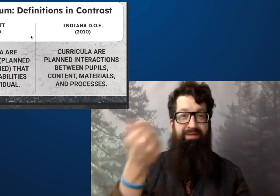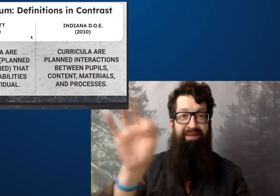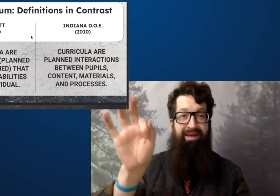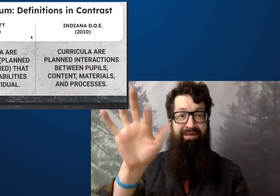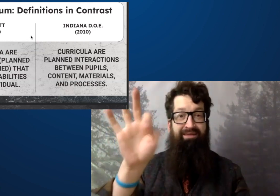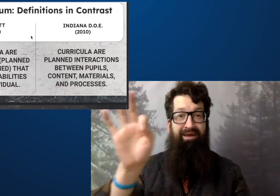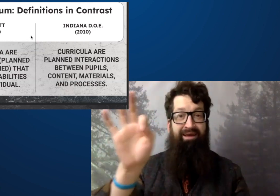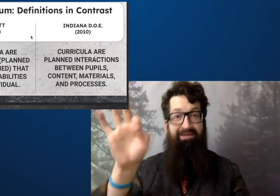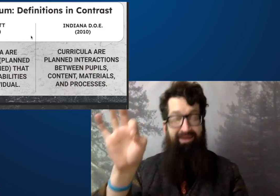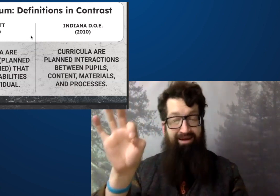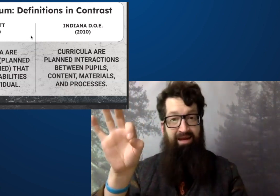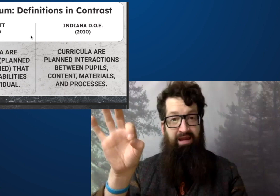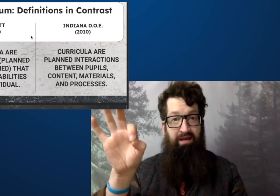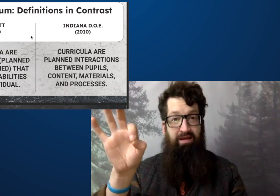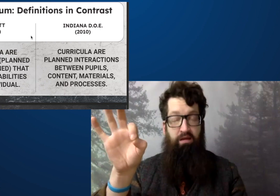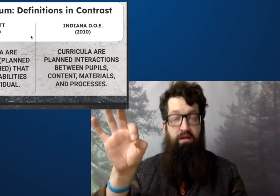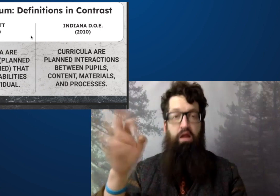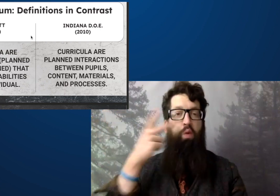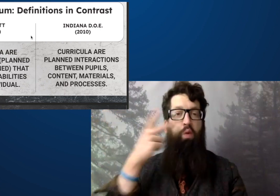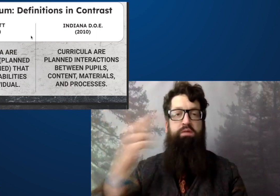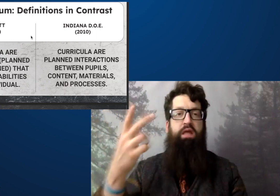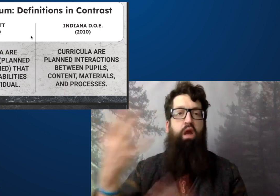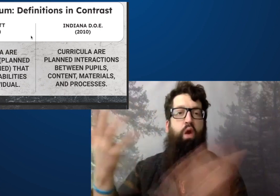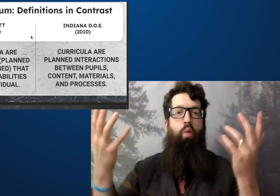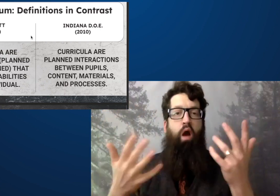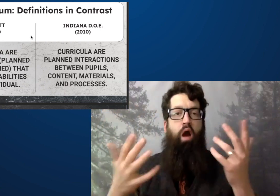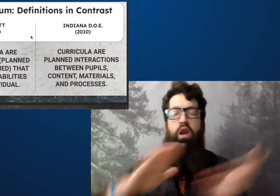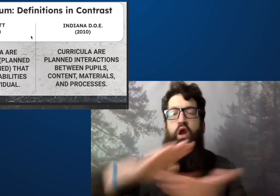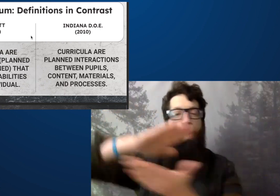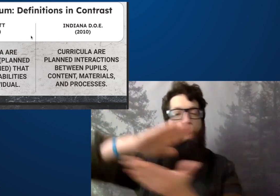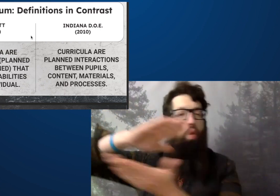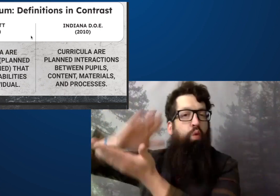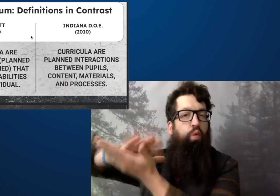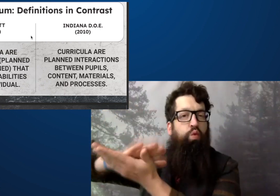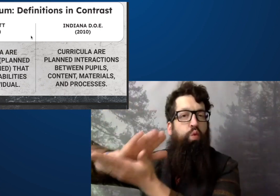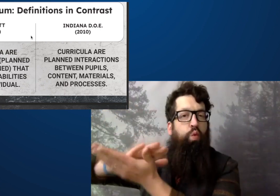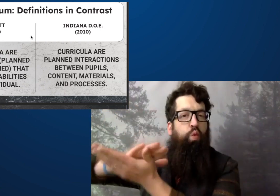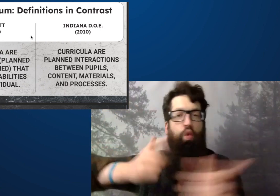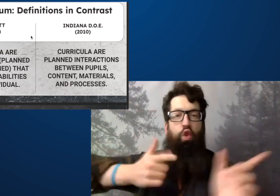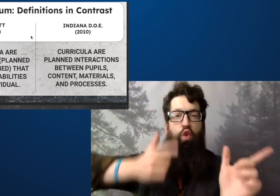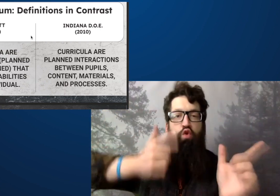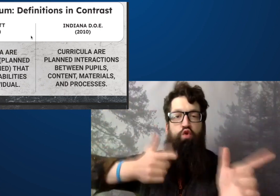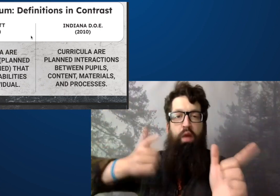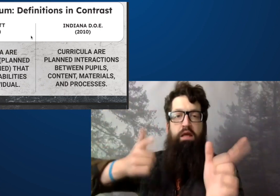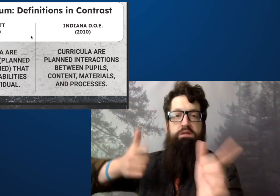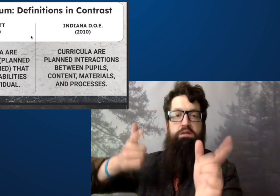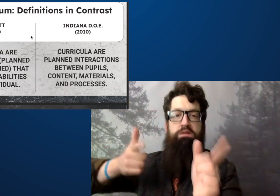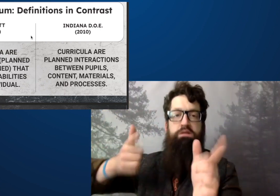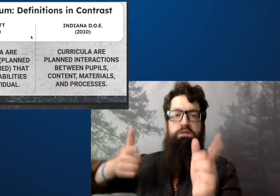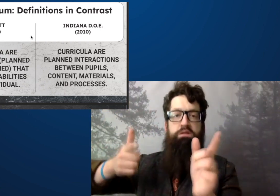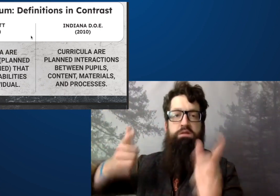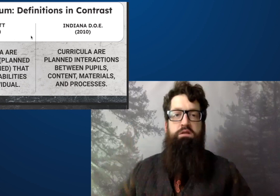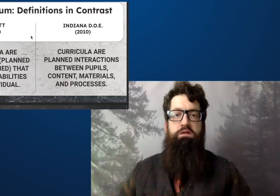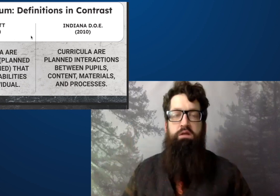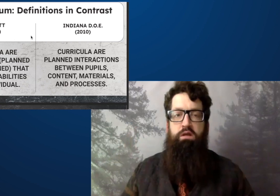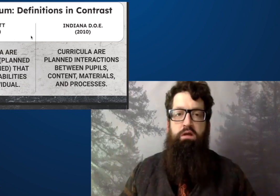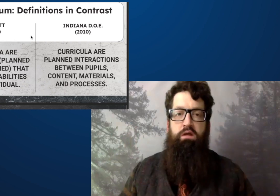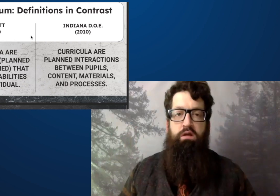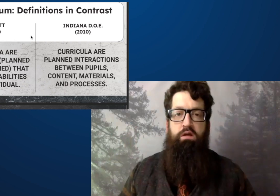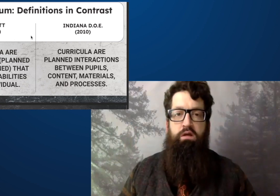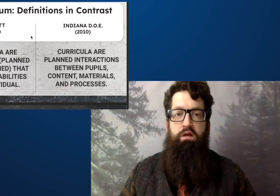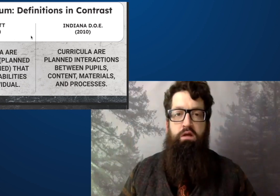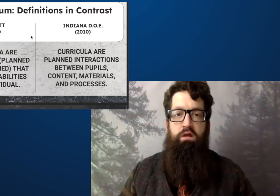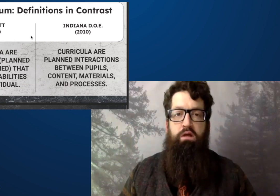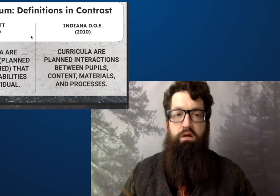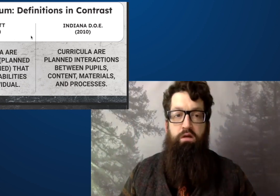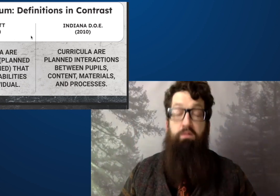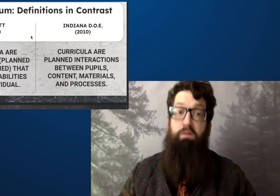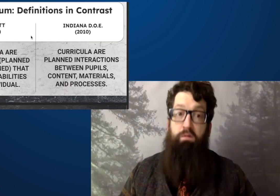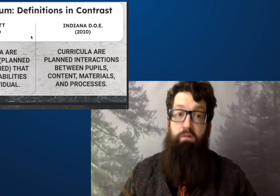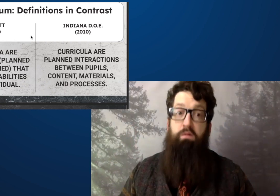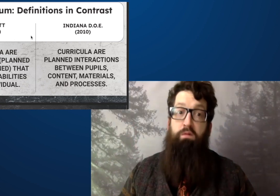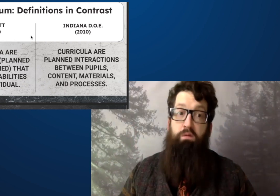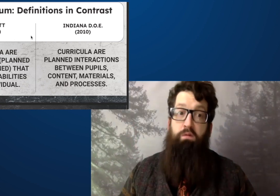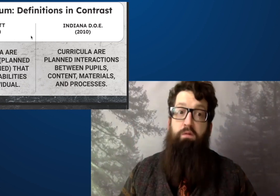in the United States in school shootings, mass school shootings